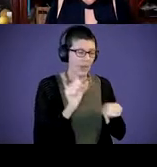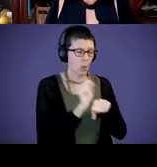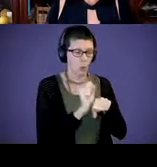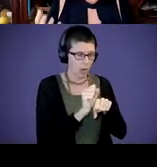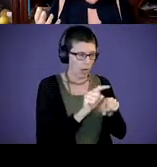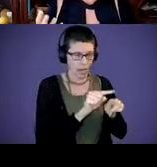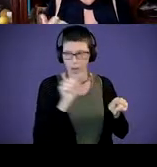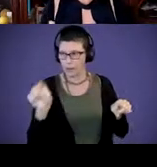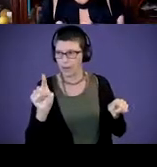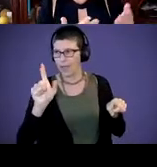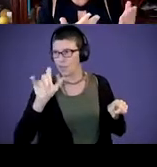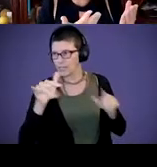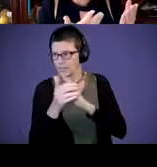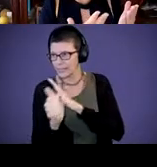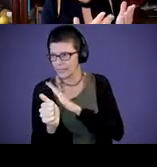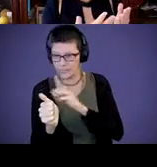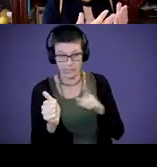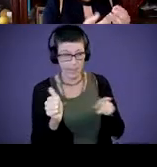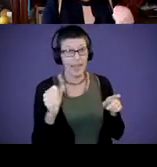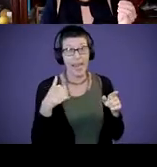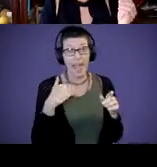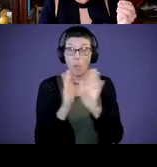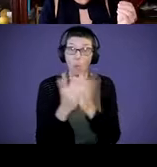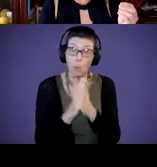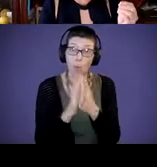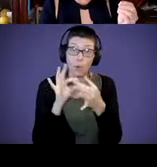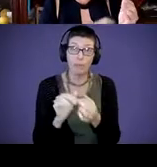literacy skills? Can I have a book about potty training? Can we be reading a book right then and